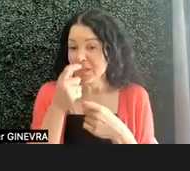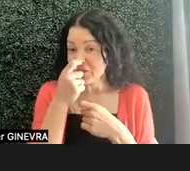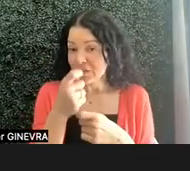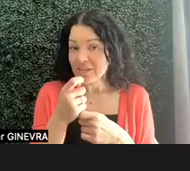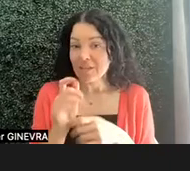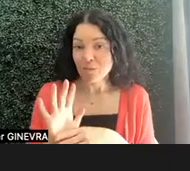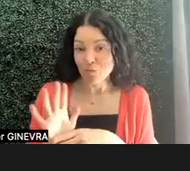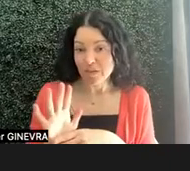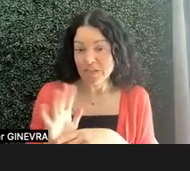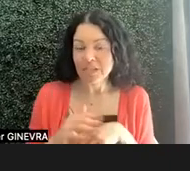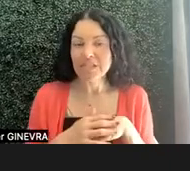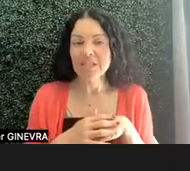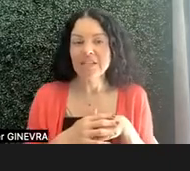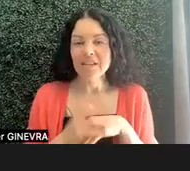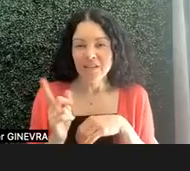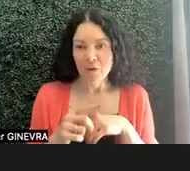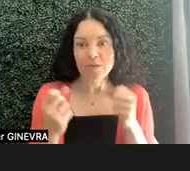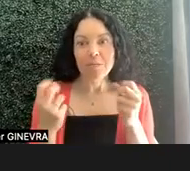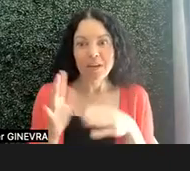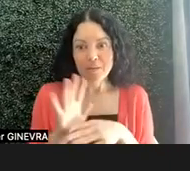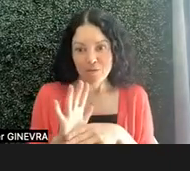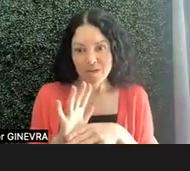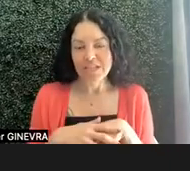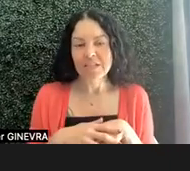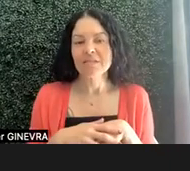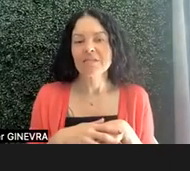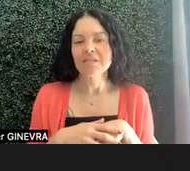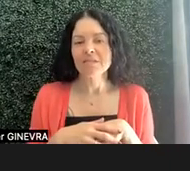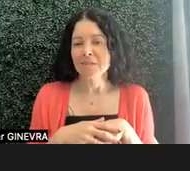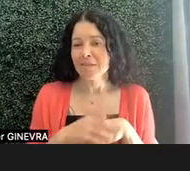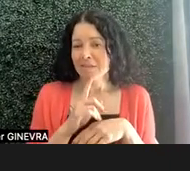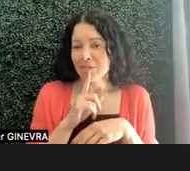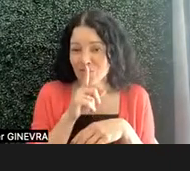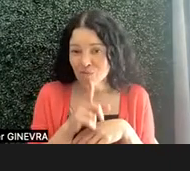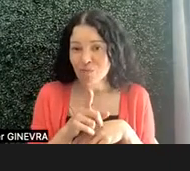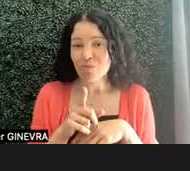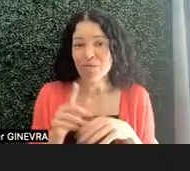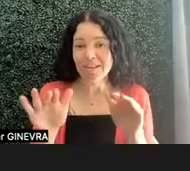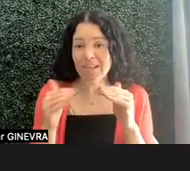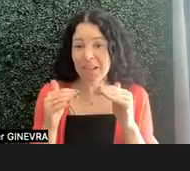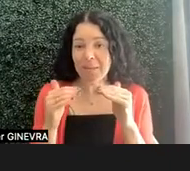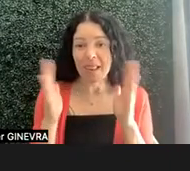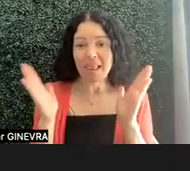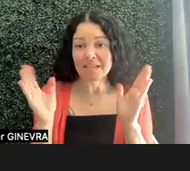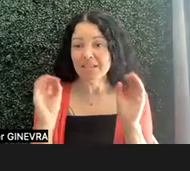They, I guess, go to a lot of movies and they've seen-- now, is it really true, for example, Limitless, that we only use 10% of the brain?